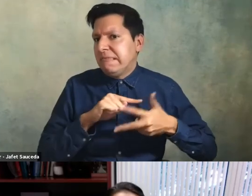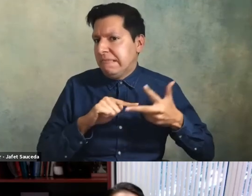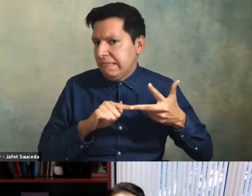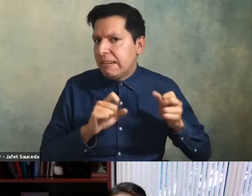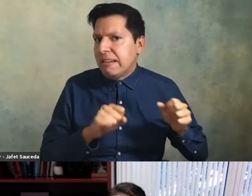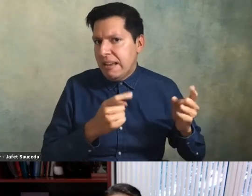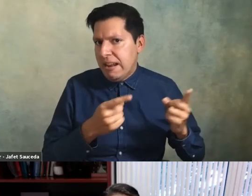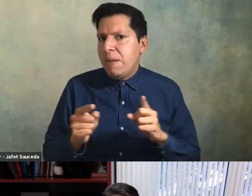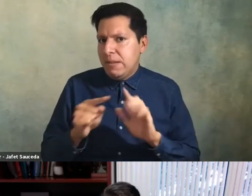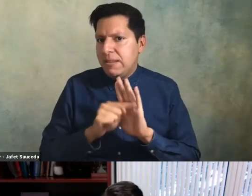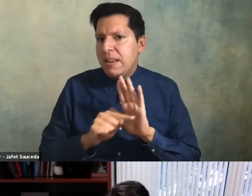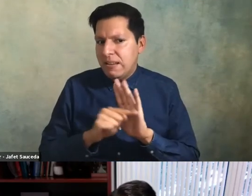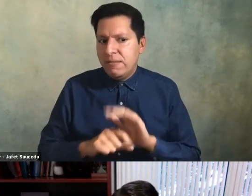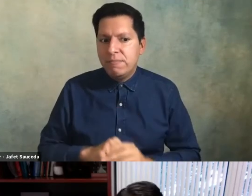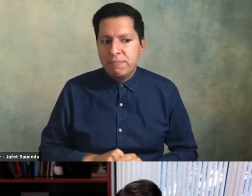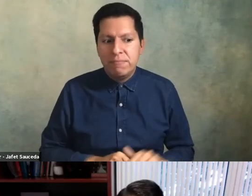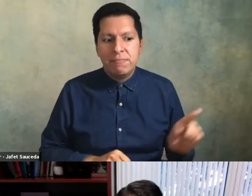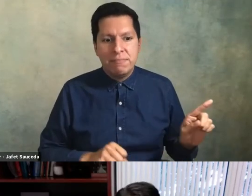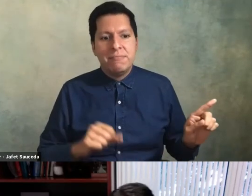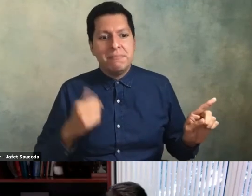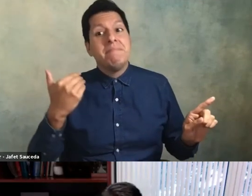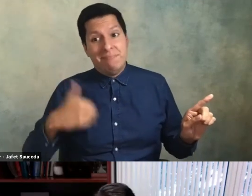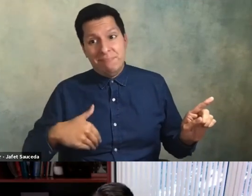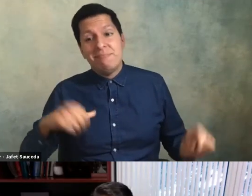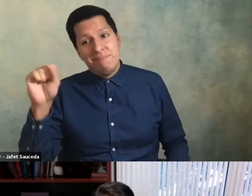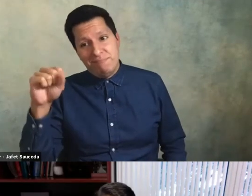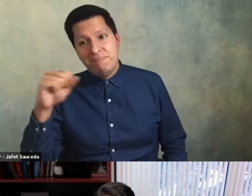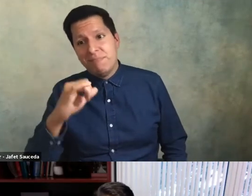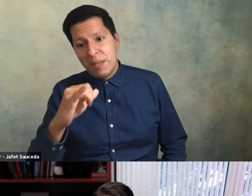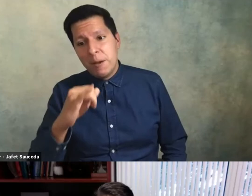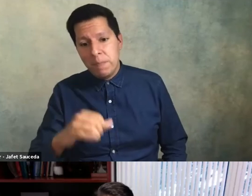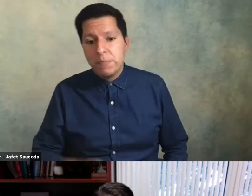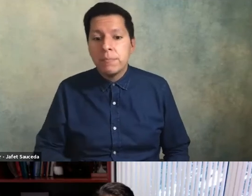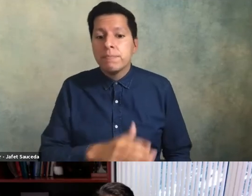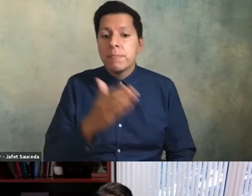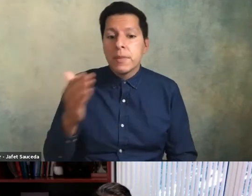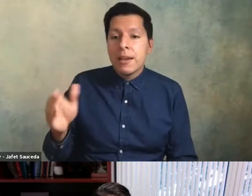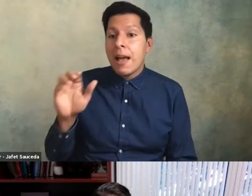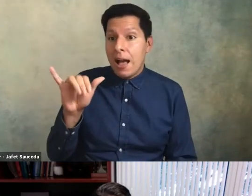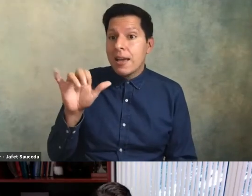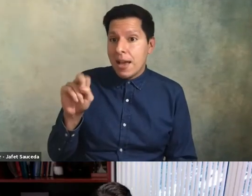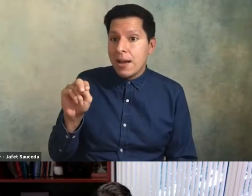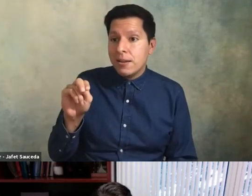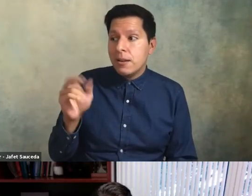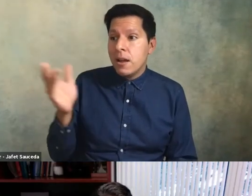thank you i am perfect thank you dr harper um we're gonna get started um again if you have